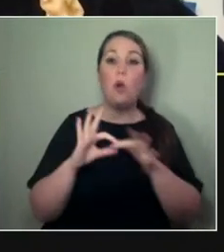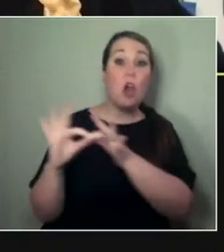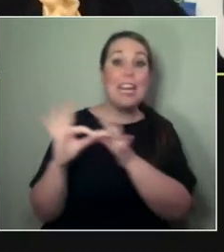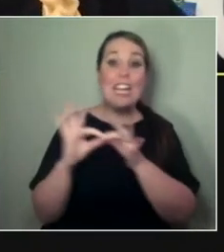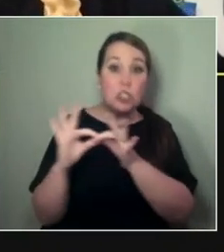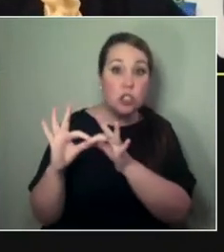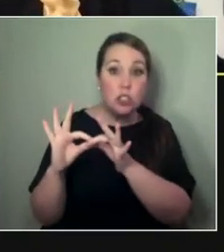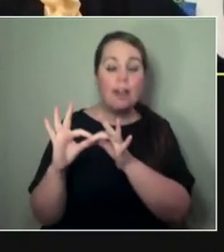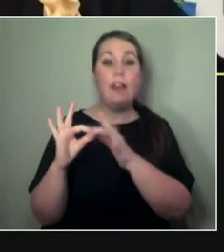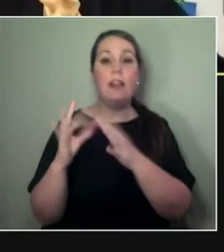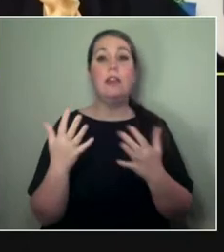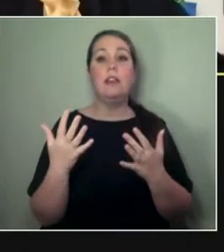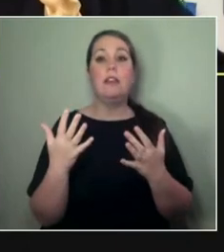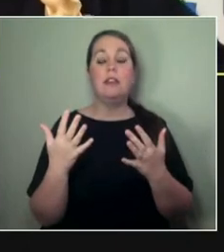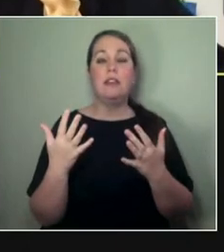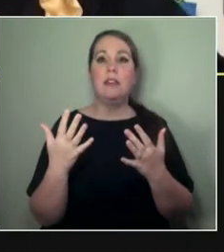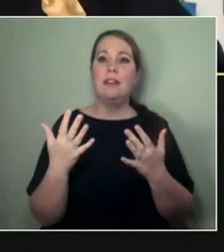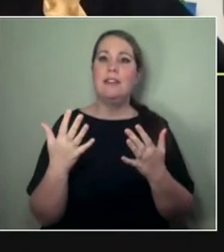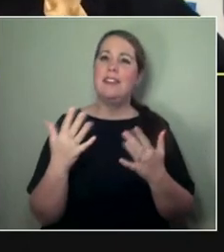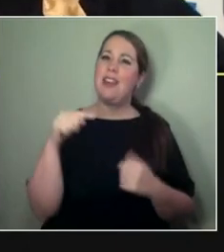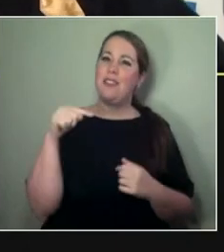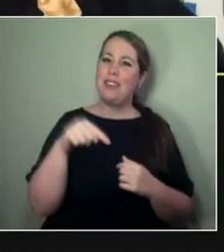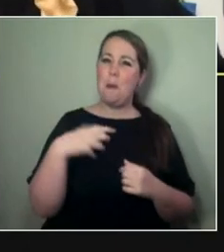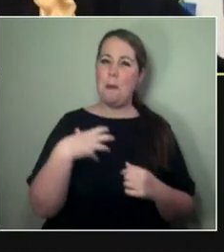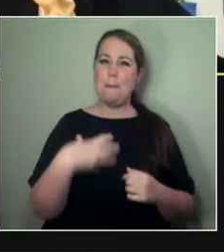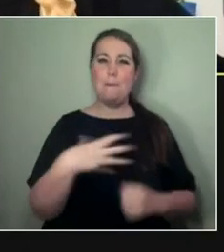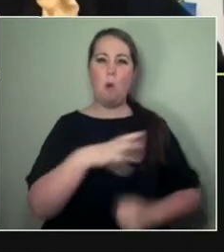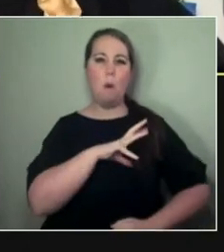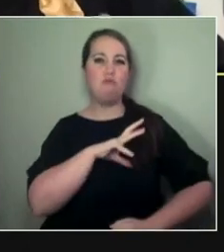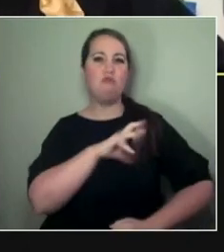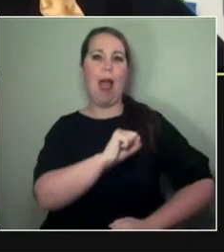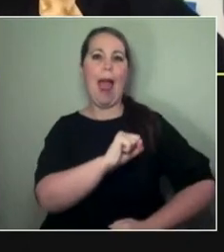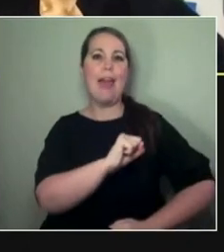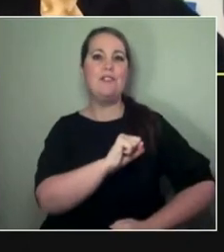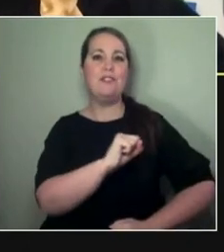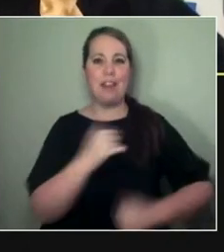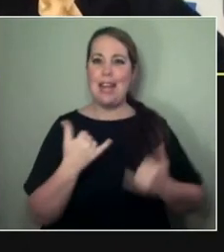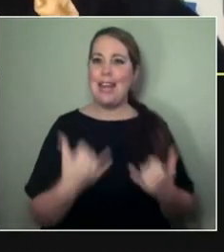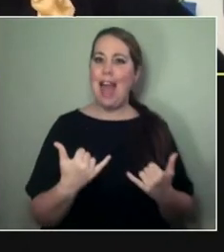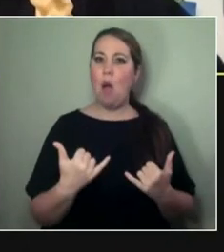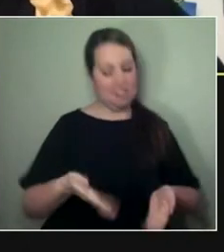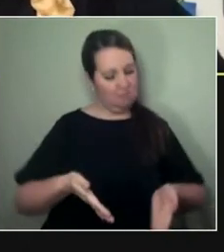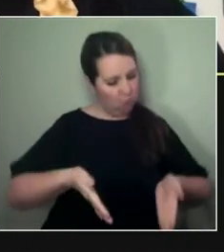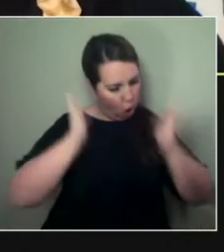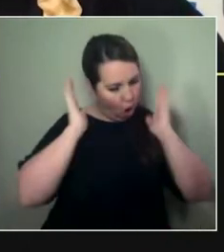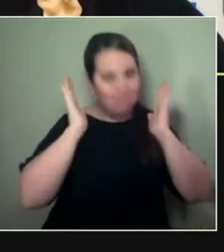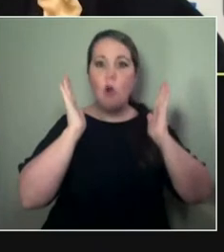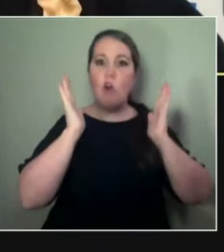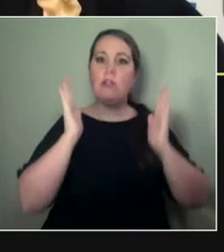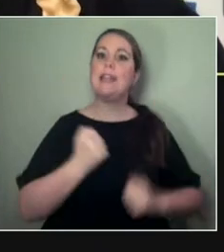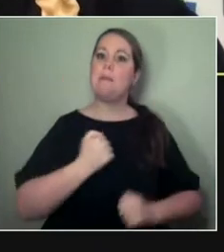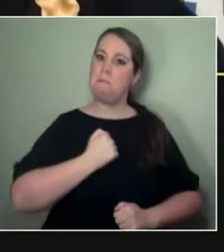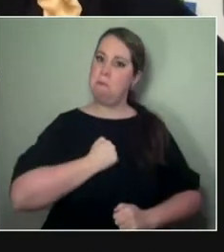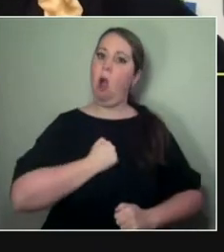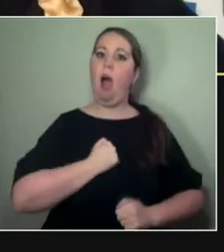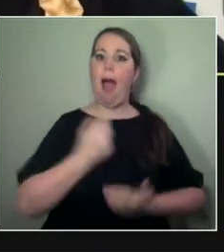But we kind of are just a bit more bold, and we're just gonna go for it, you know? But even, you know—